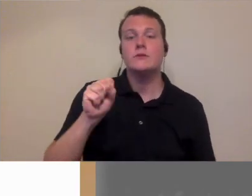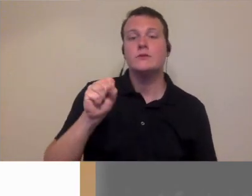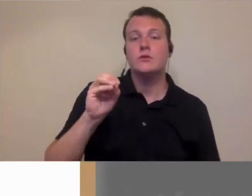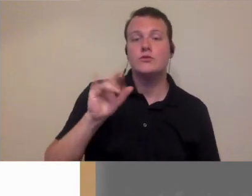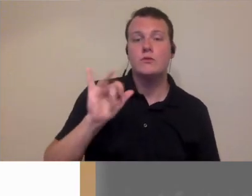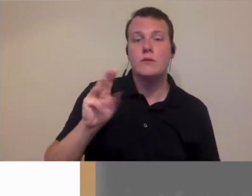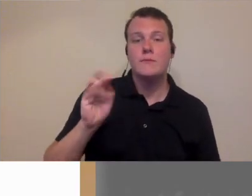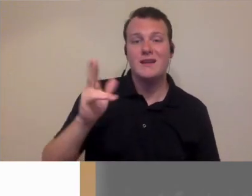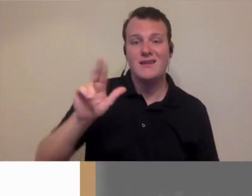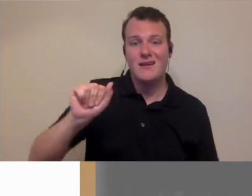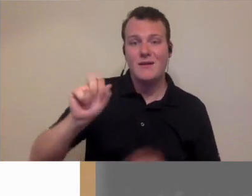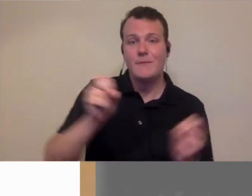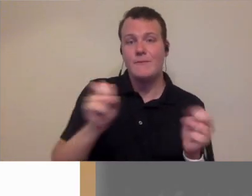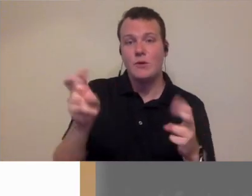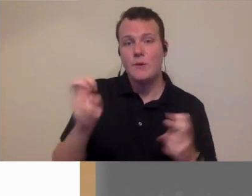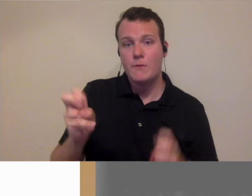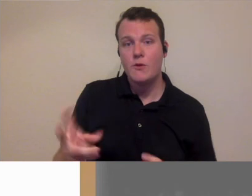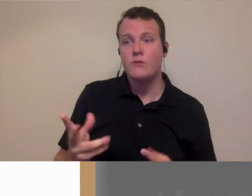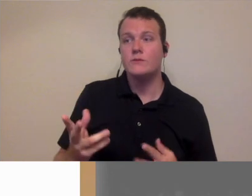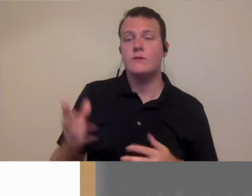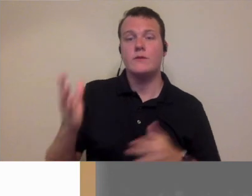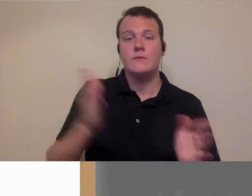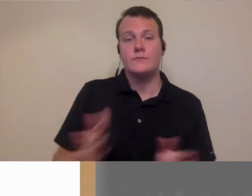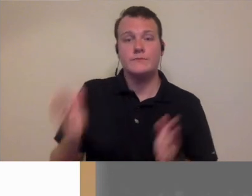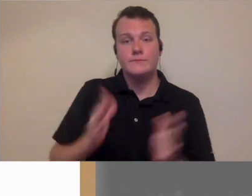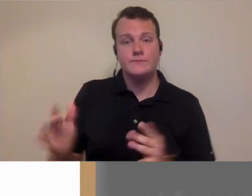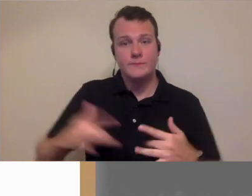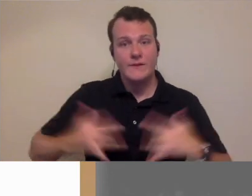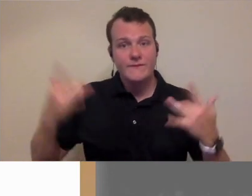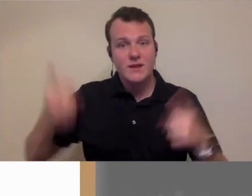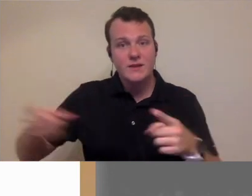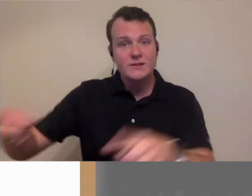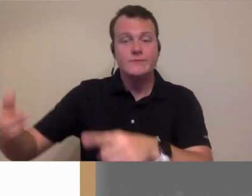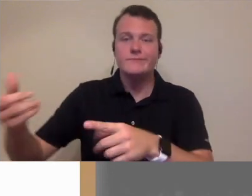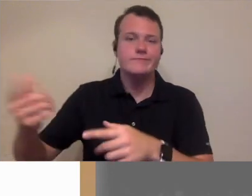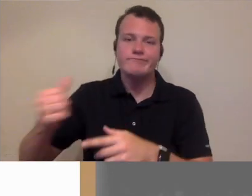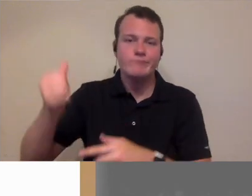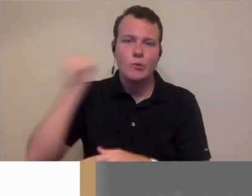know social media posts or the planning events outside of your space it doesn't